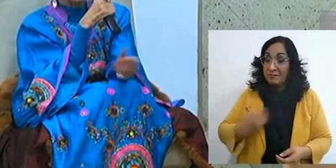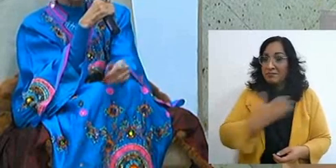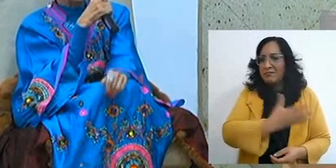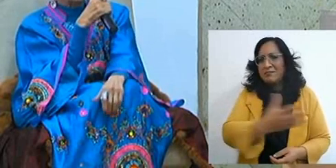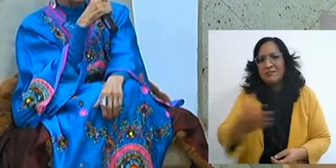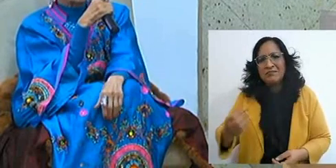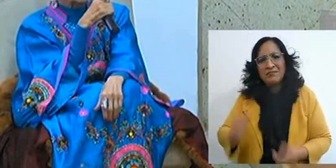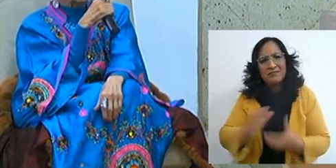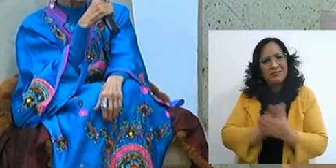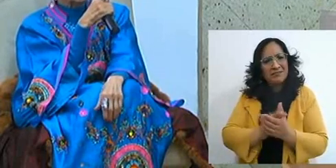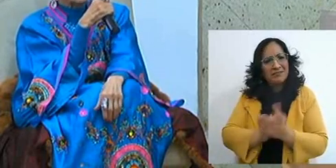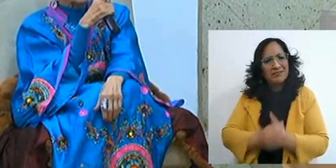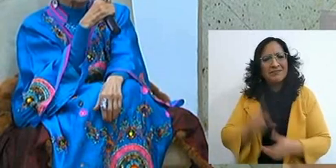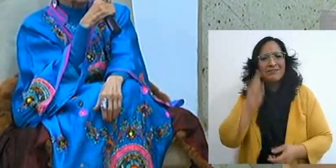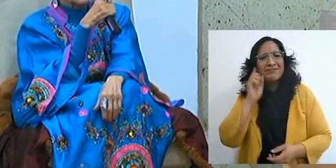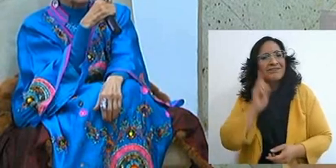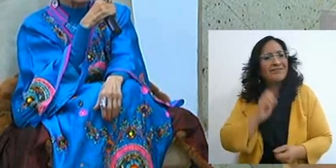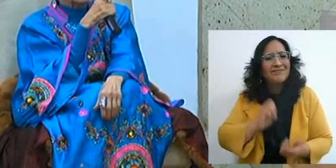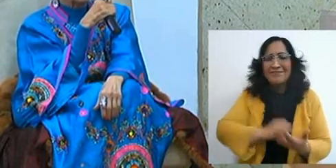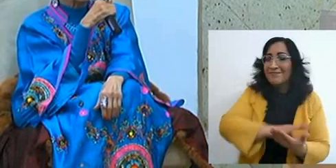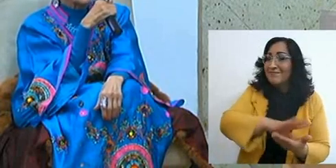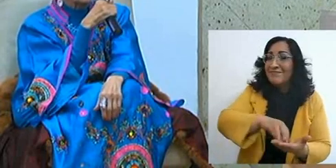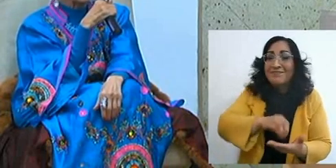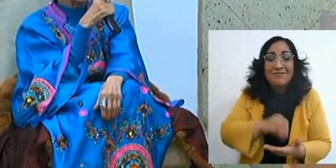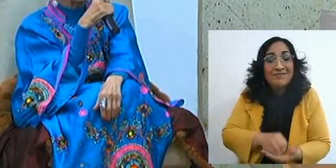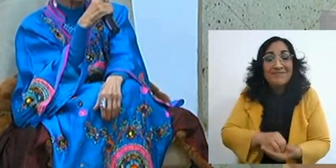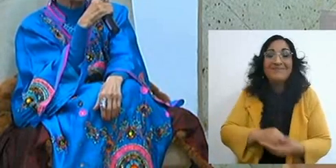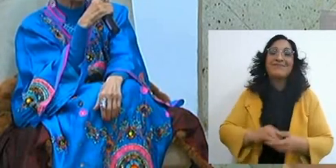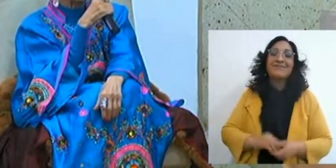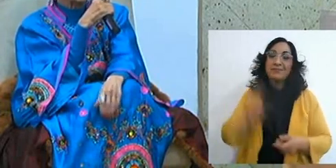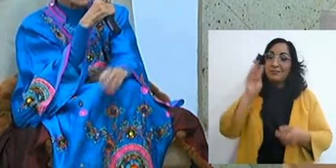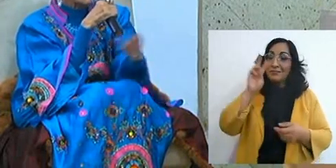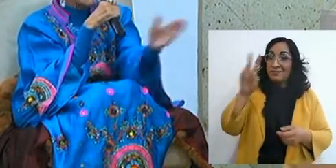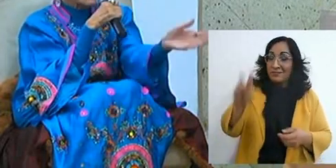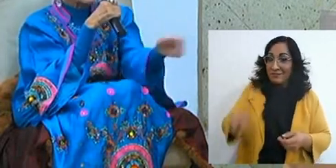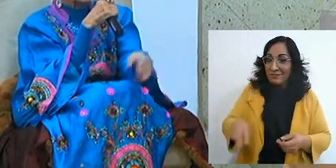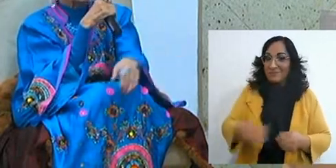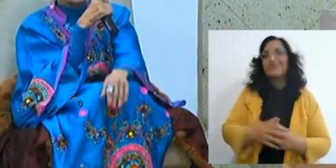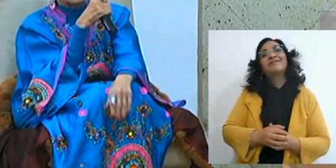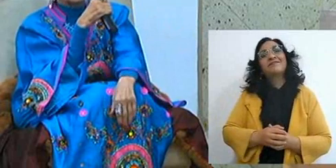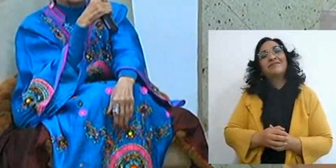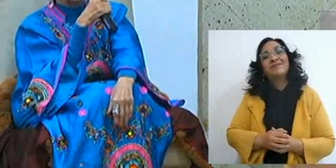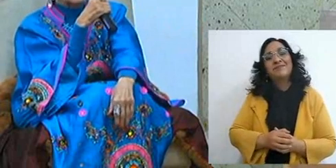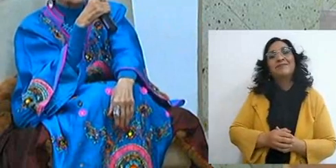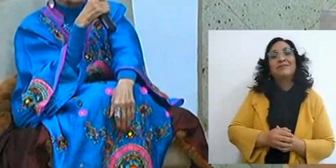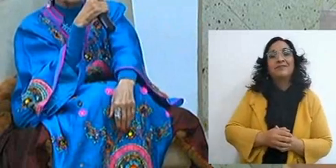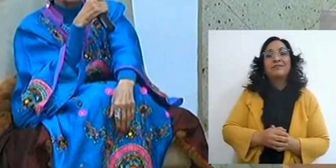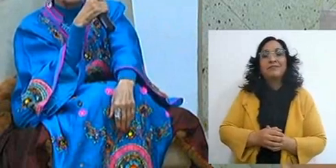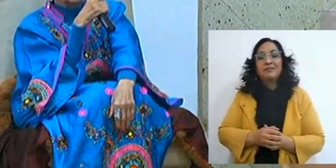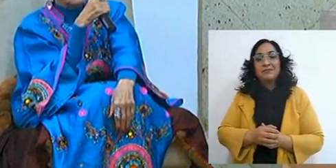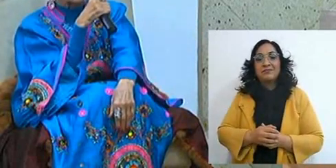and they as a couple, a couple that we saw almost recently converted to the Lord,